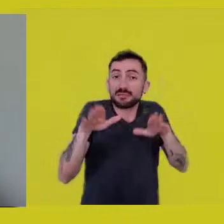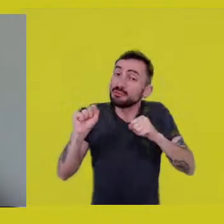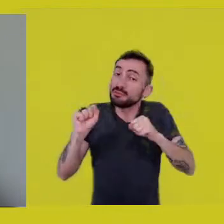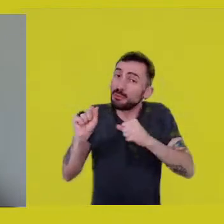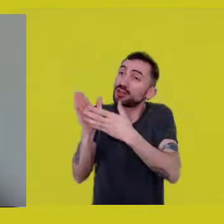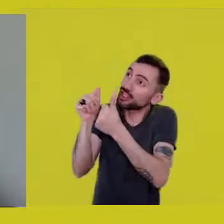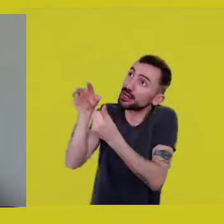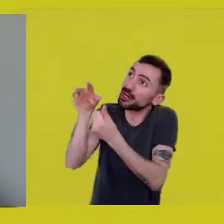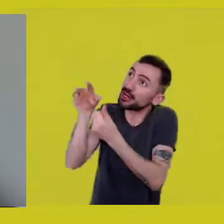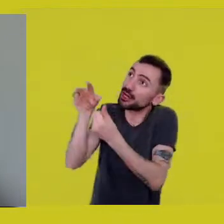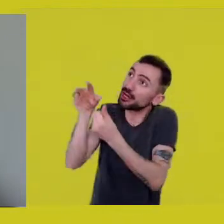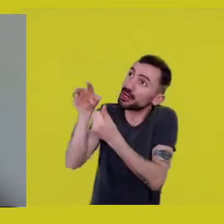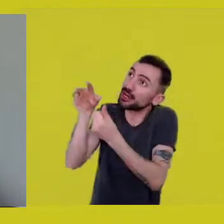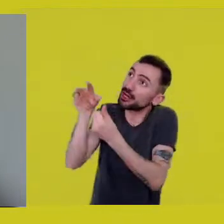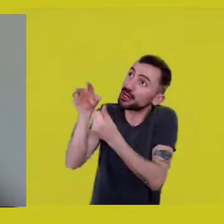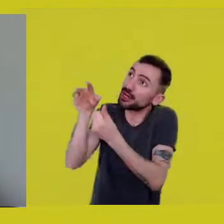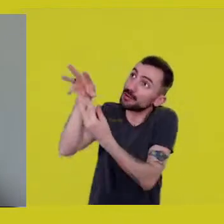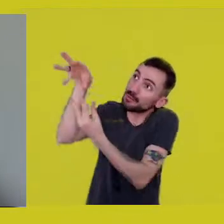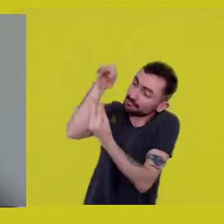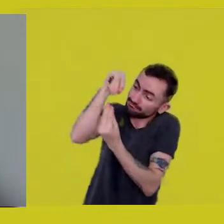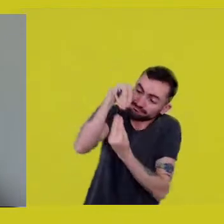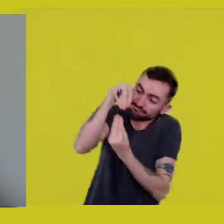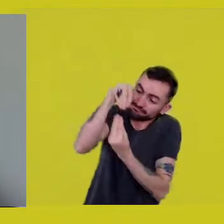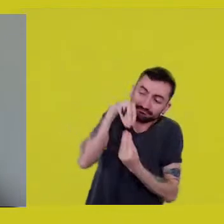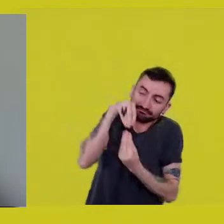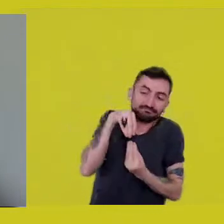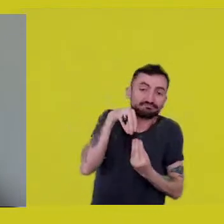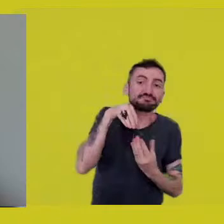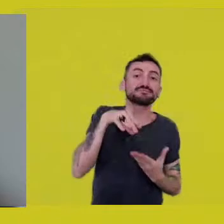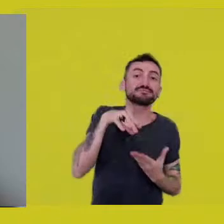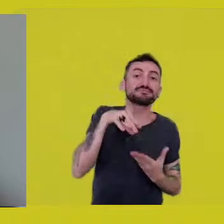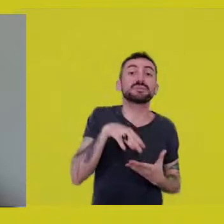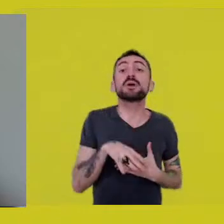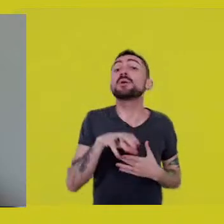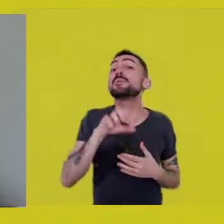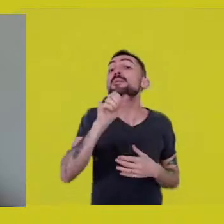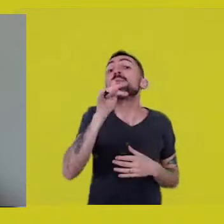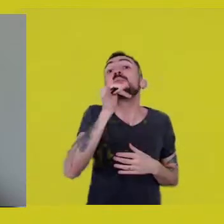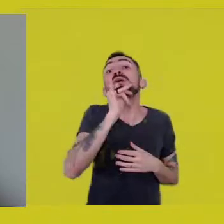to celebrate, but also to go to war.